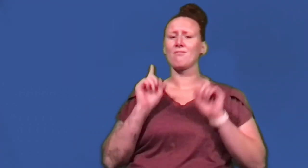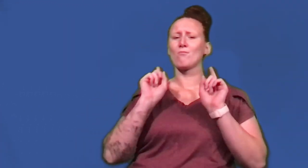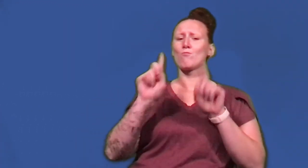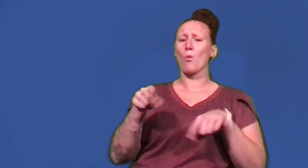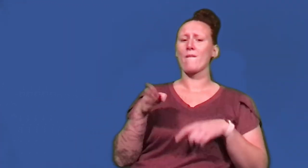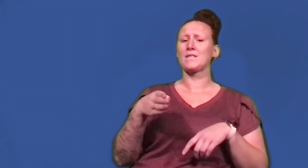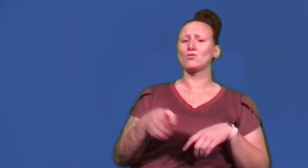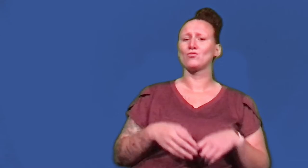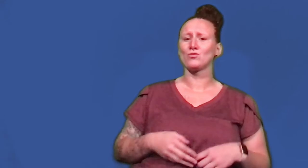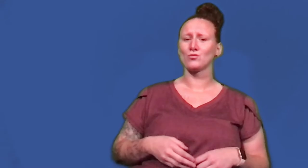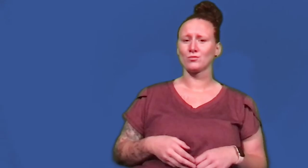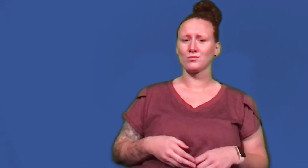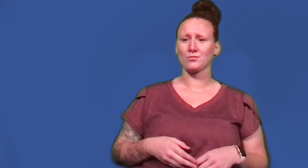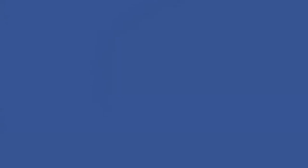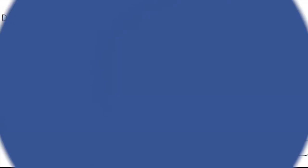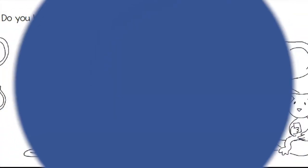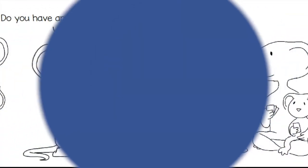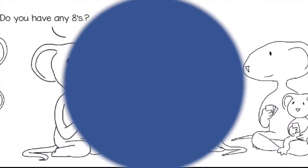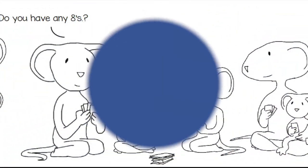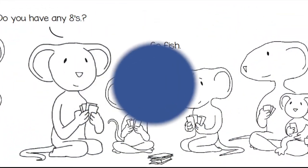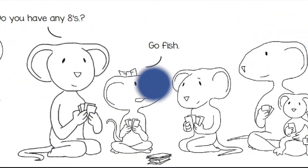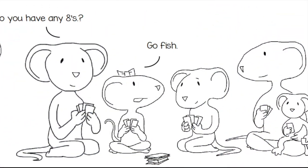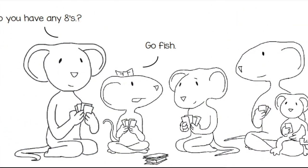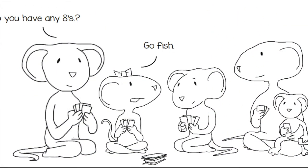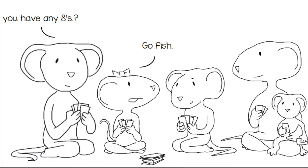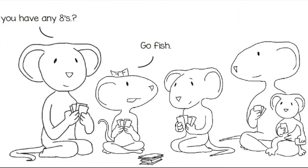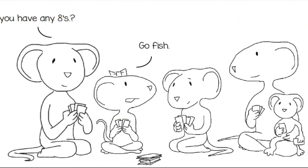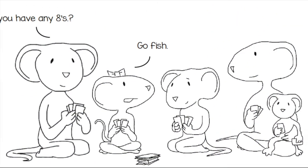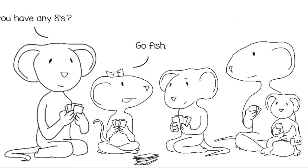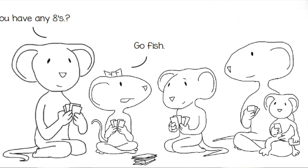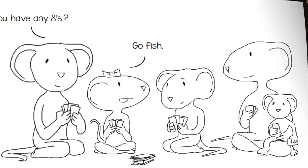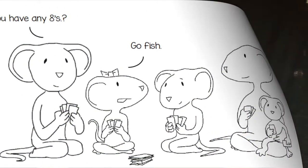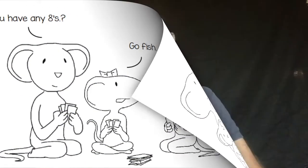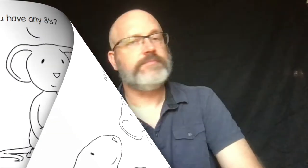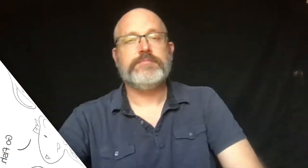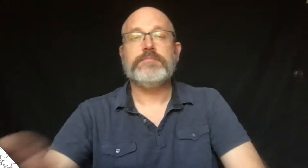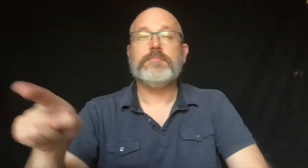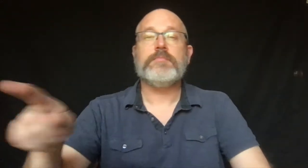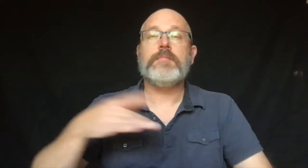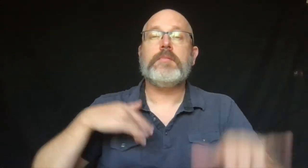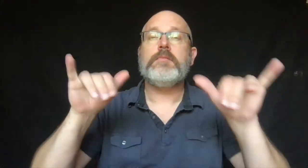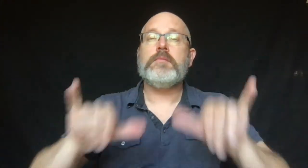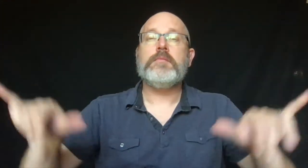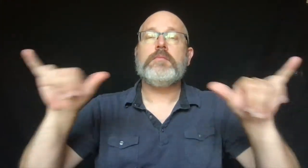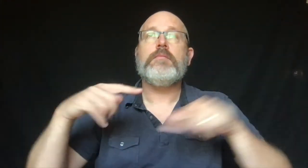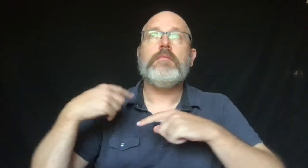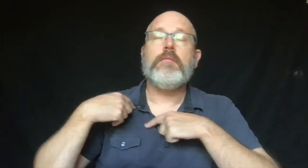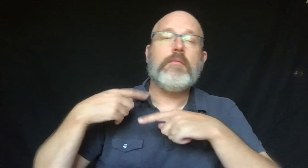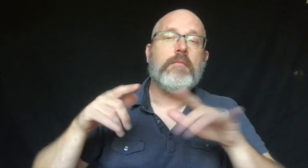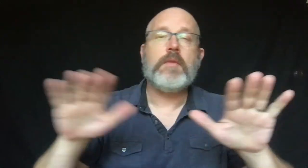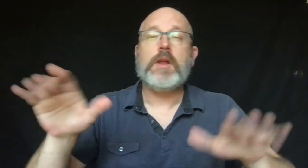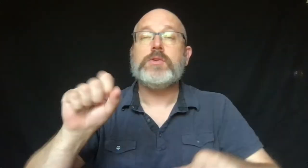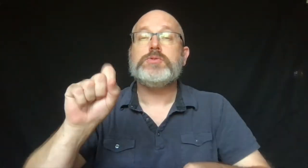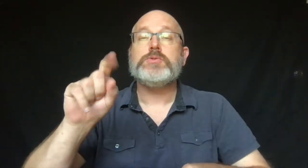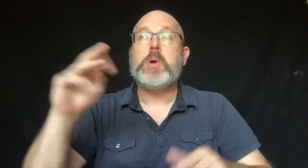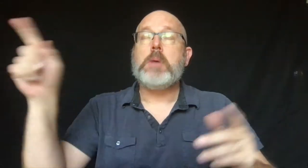Go fish. They had done this before.